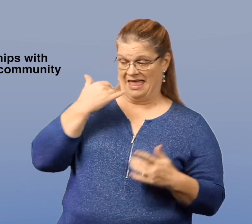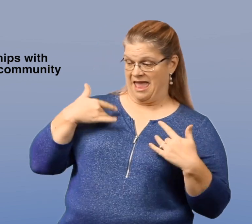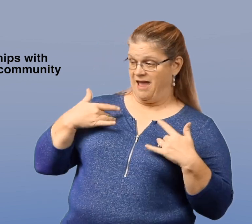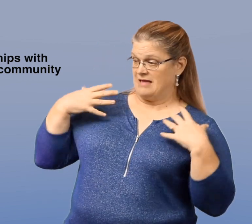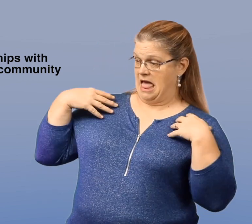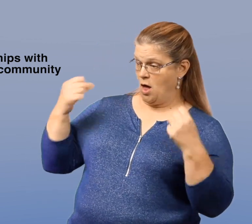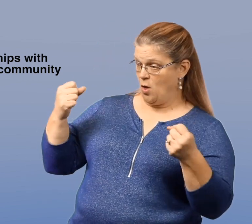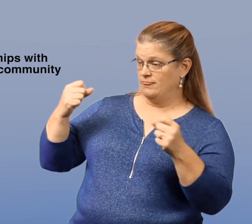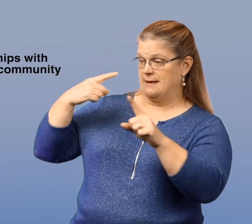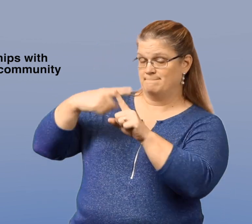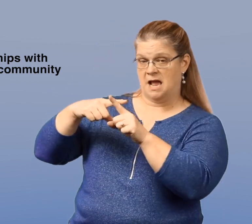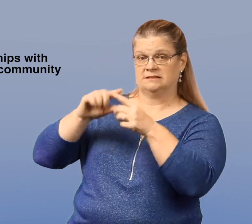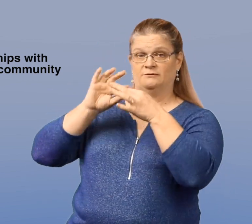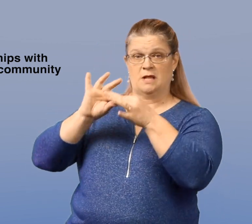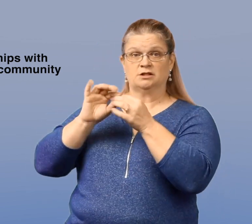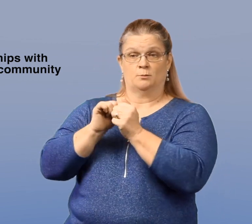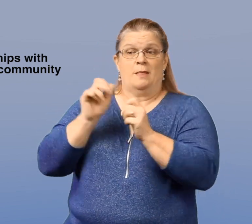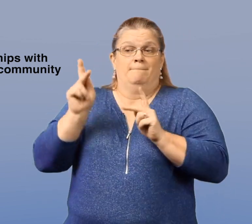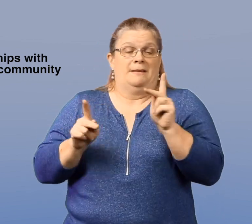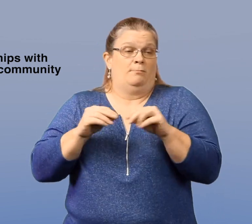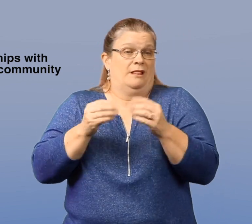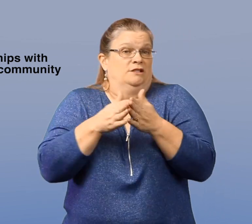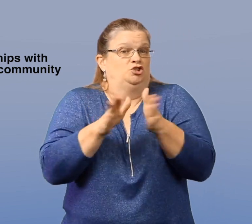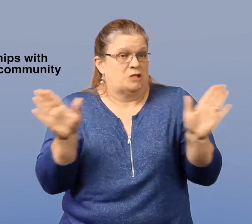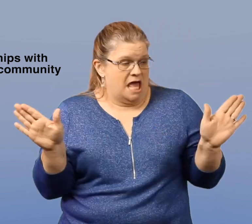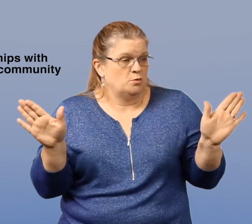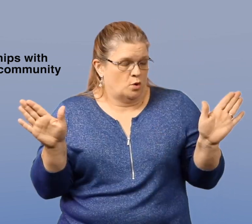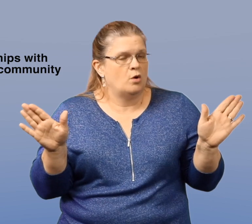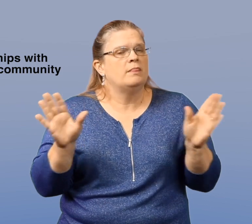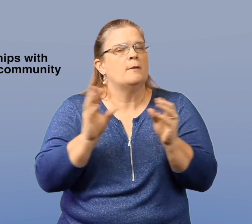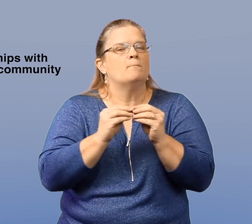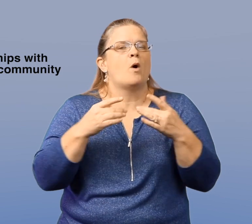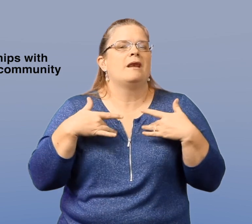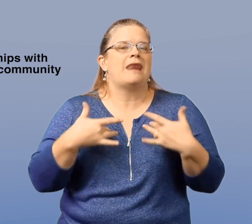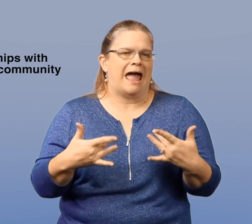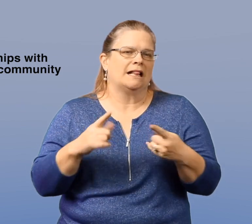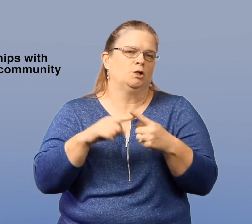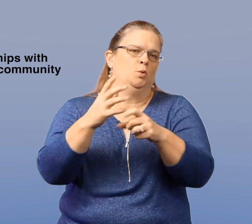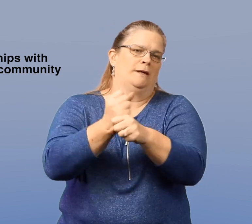If they have a positive relationship with people in general, they are more likely to get help.